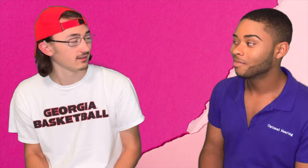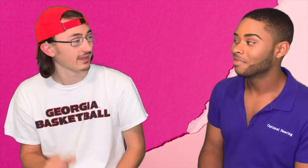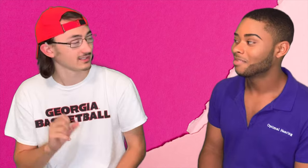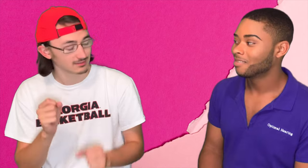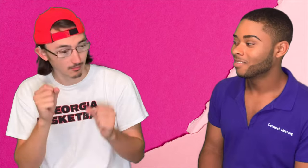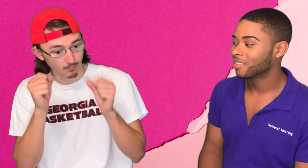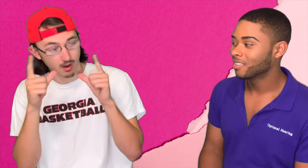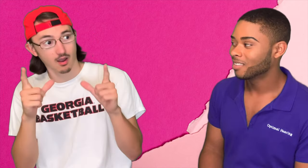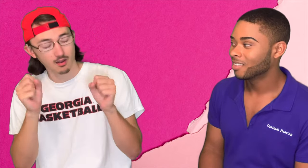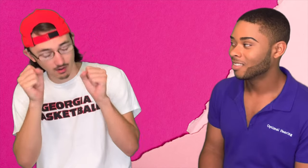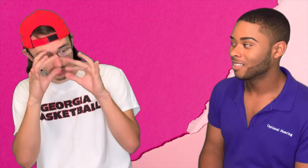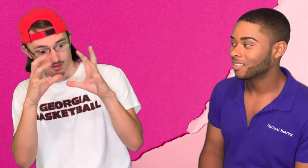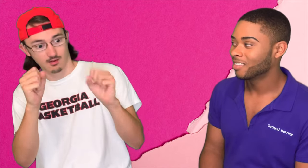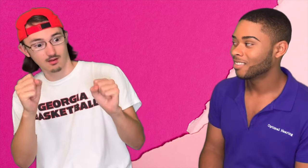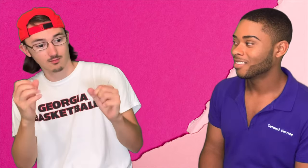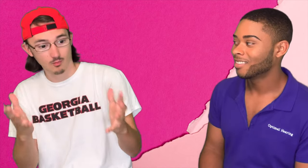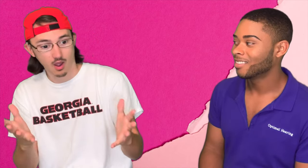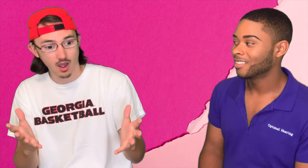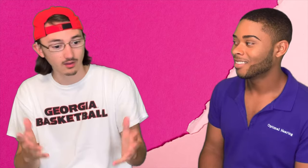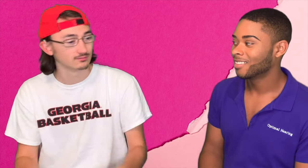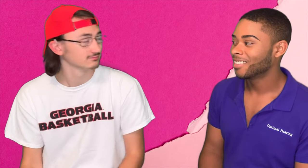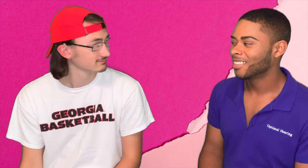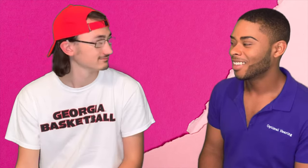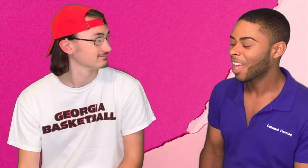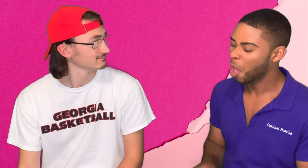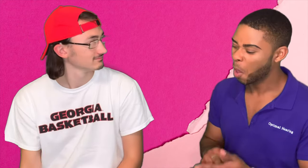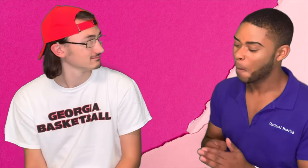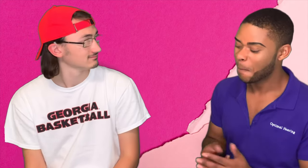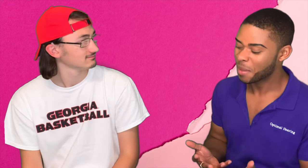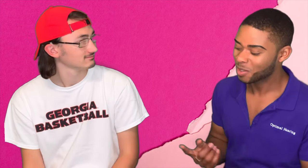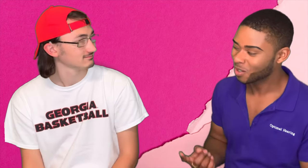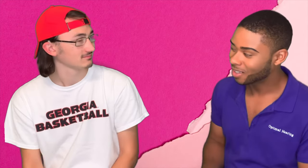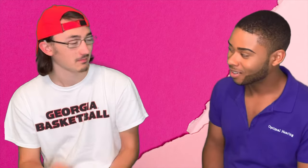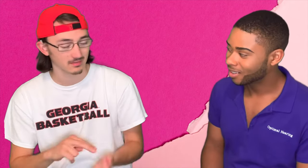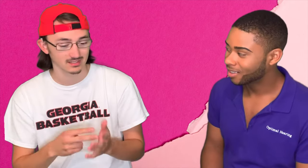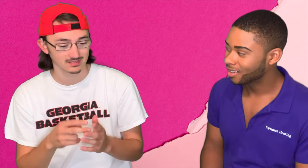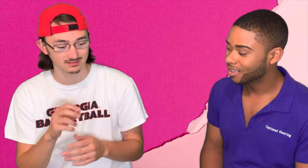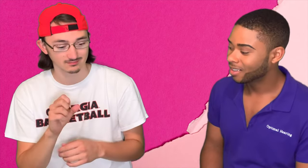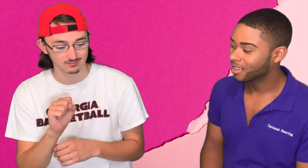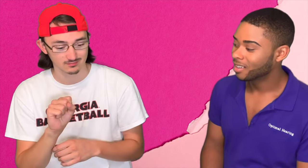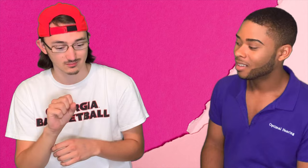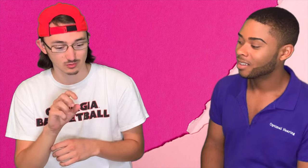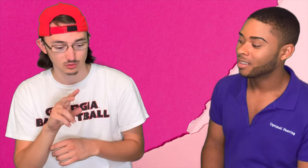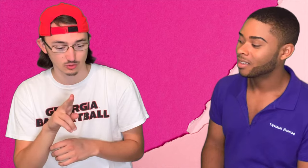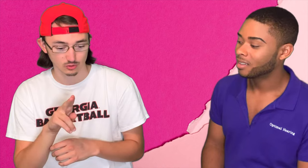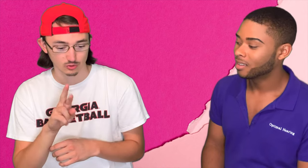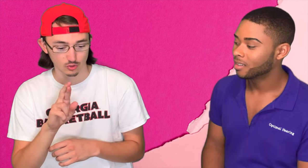Shocked /surprised /Wow /Amazement Bryce: What does that mean?